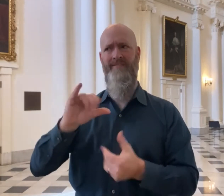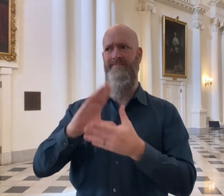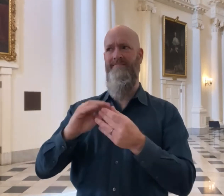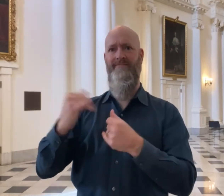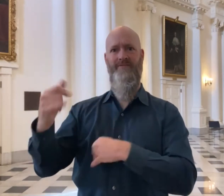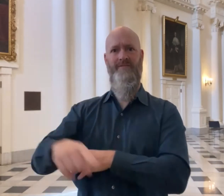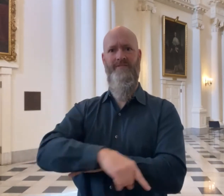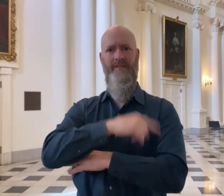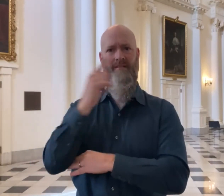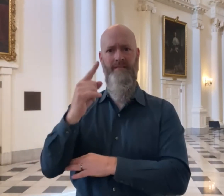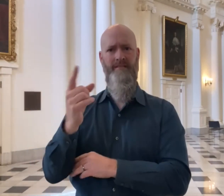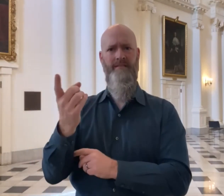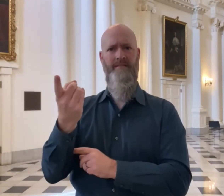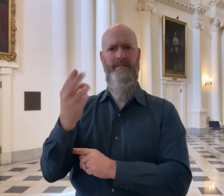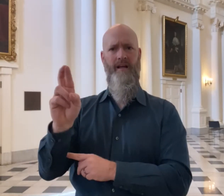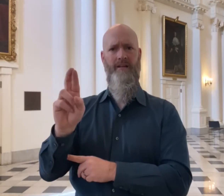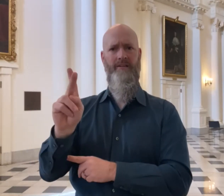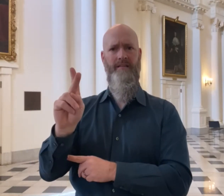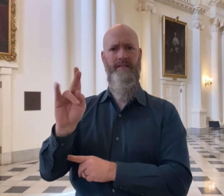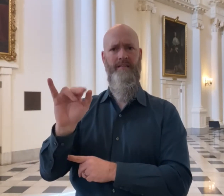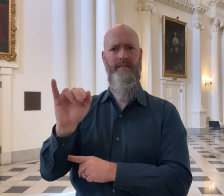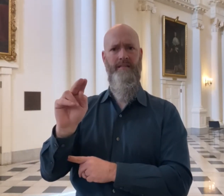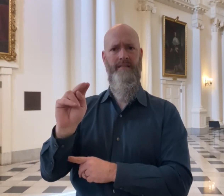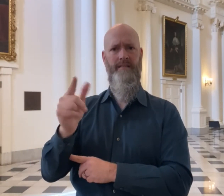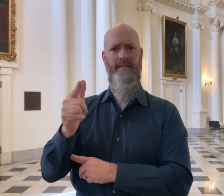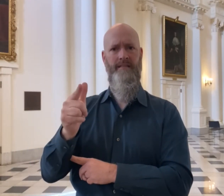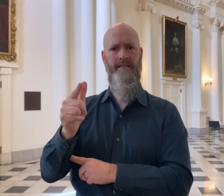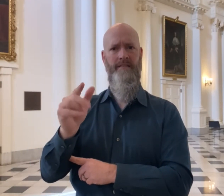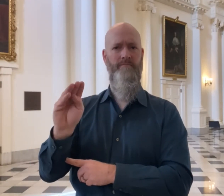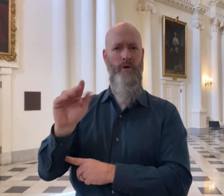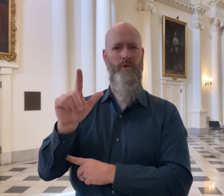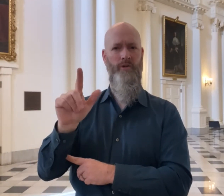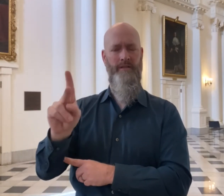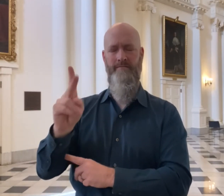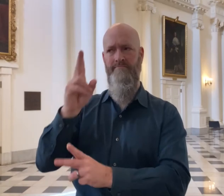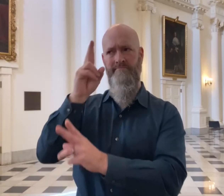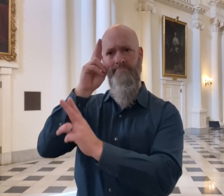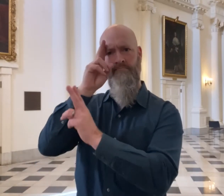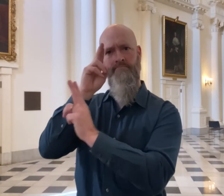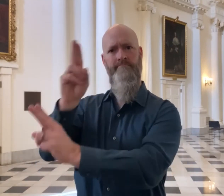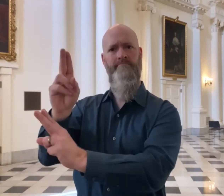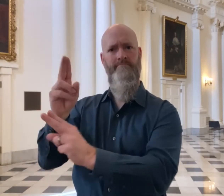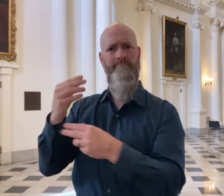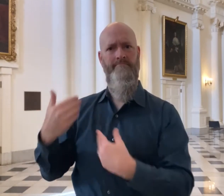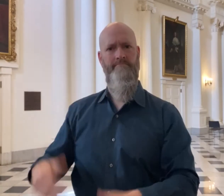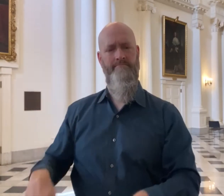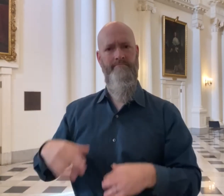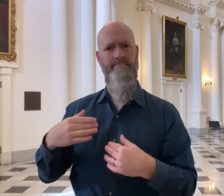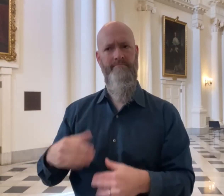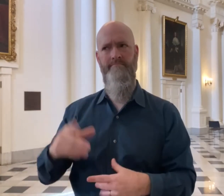Governor Hogan concluded his press conference by honoring Martin Luther King Jr today and shared his famous quote,